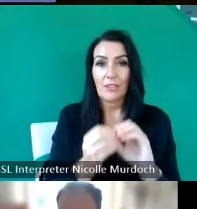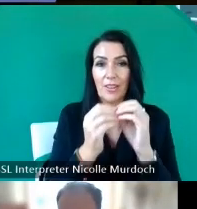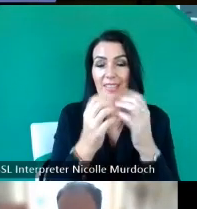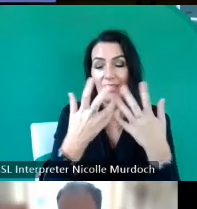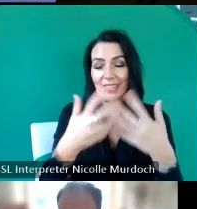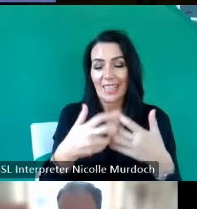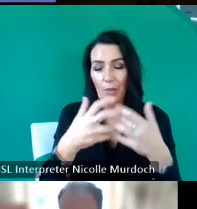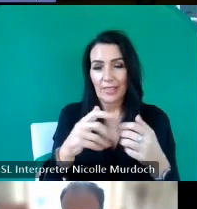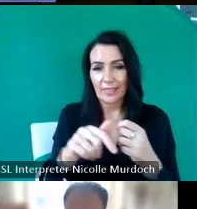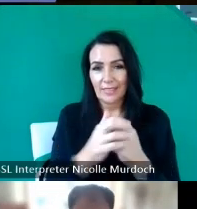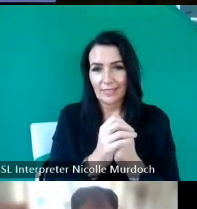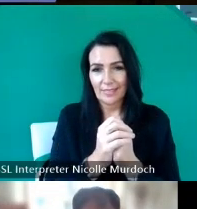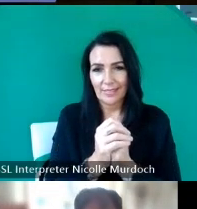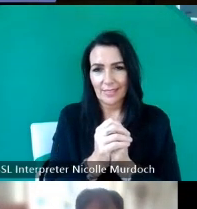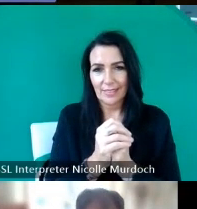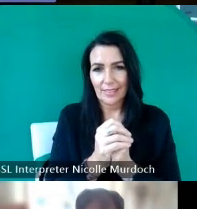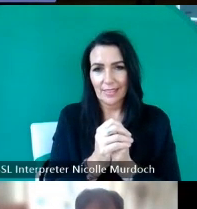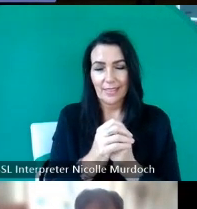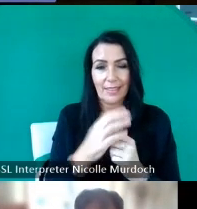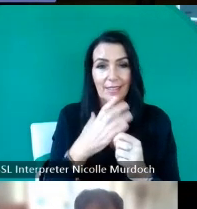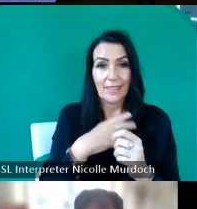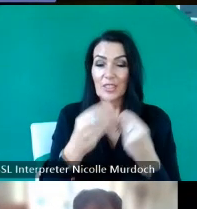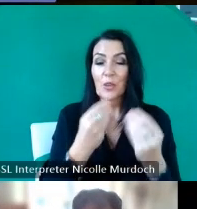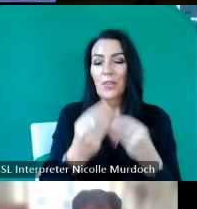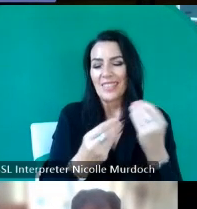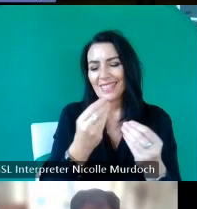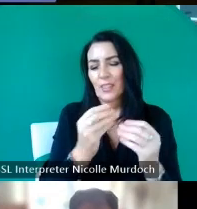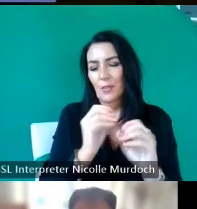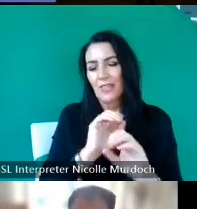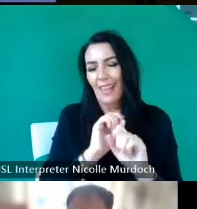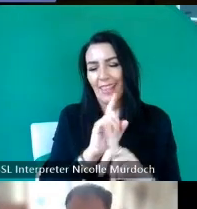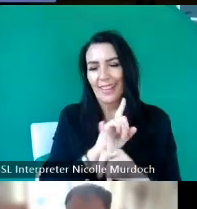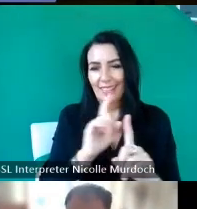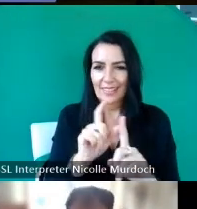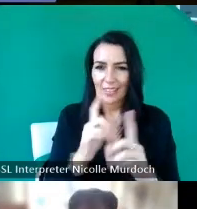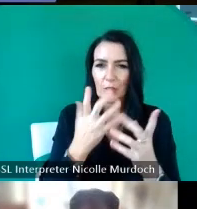is my fancy way of saying I do storytelling with emerging Technologies like generative AI